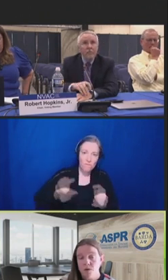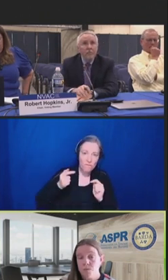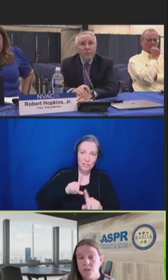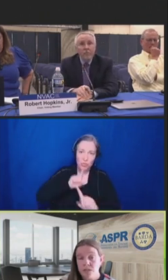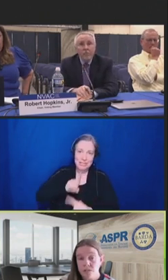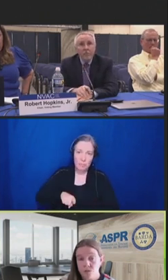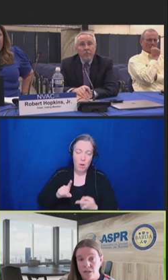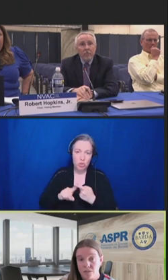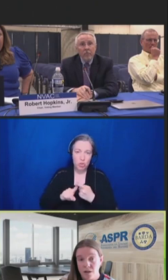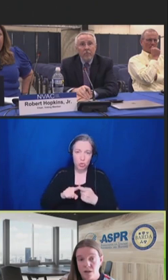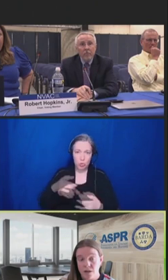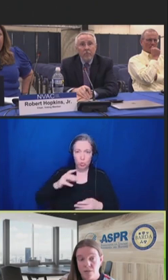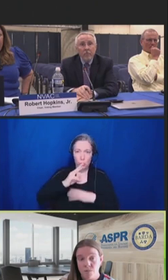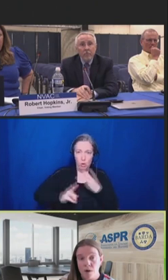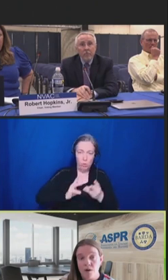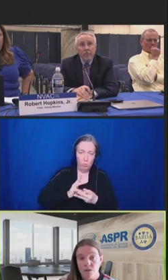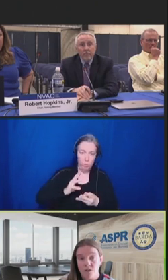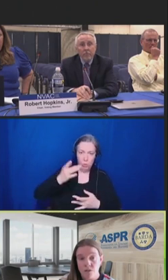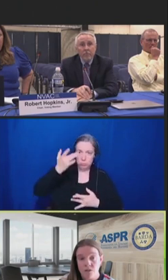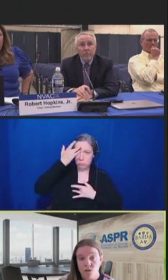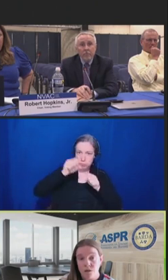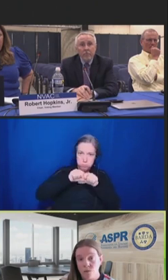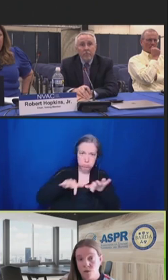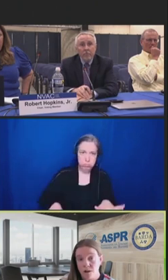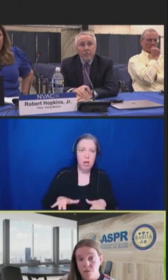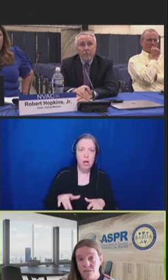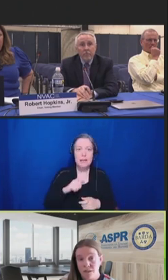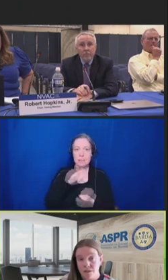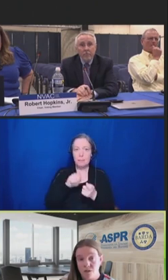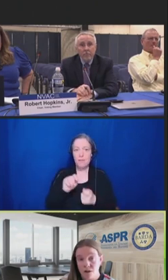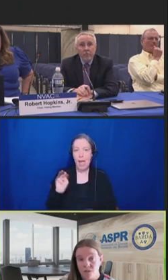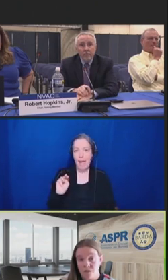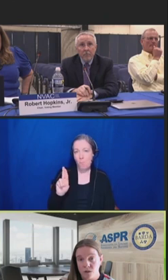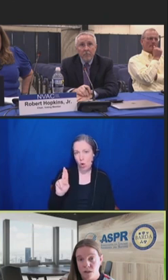We are pleased to announce that in partnership with the joint program executive office for